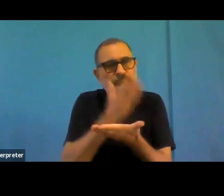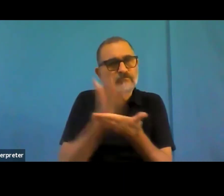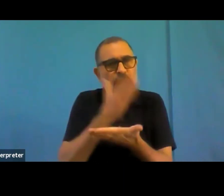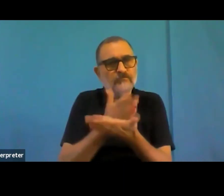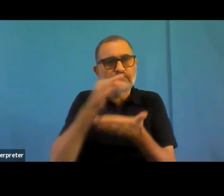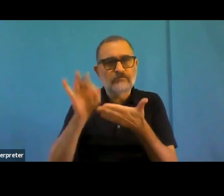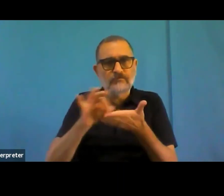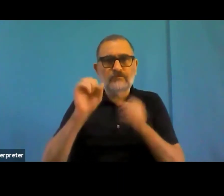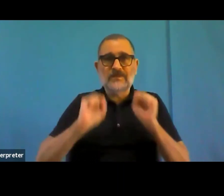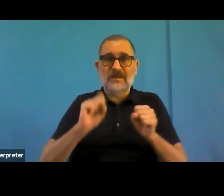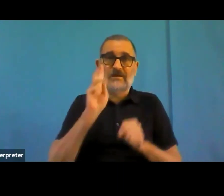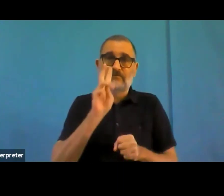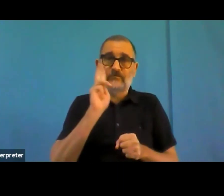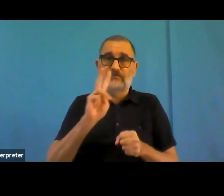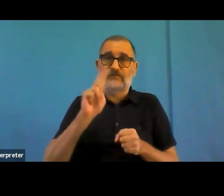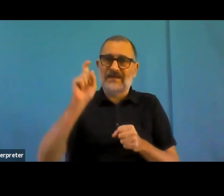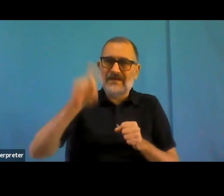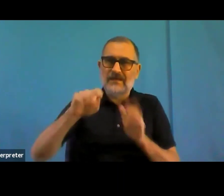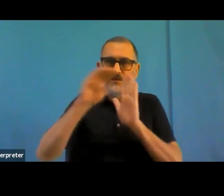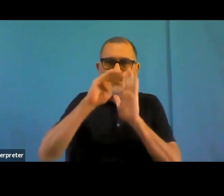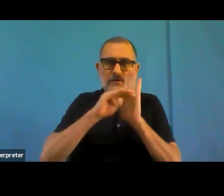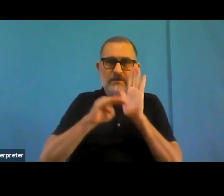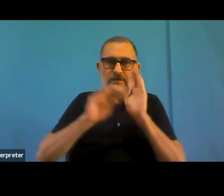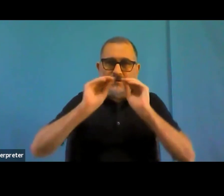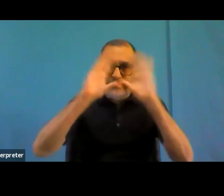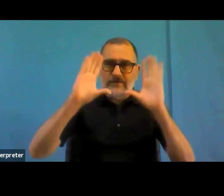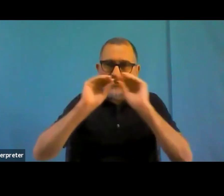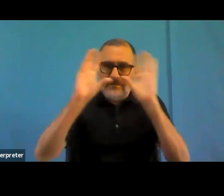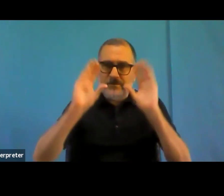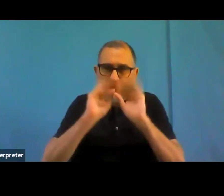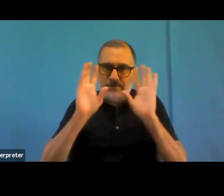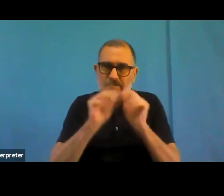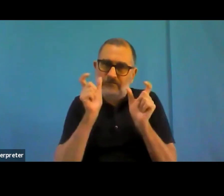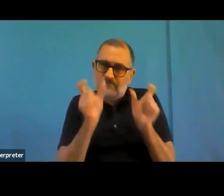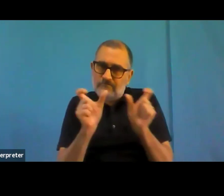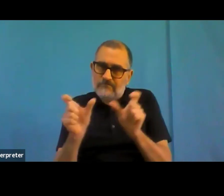you know, how this can be improved, because I think this is clearly stated in the directive,